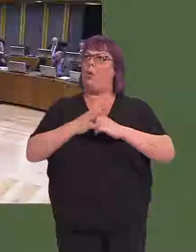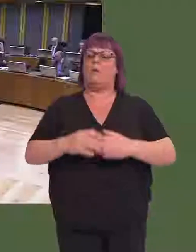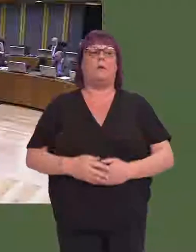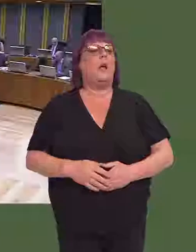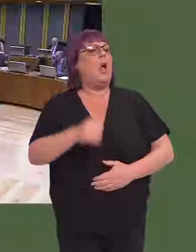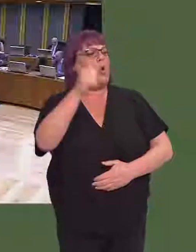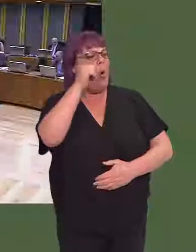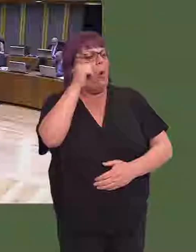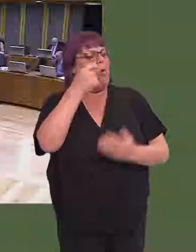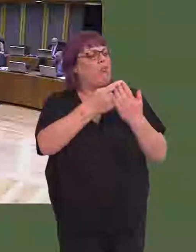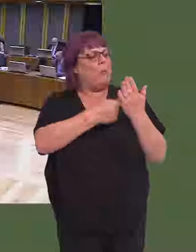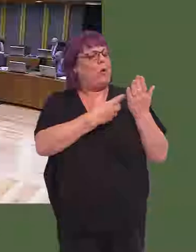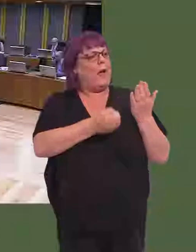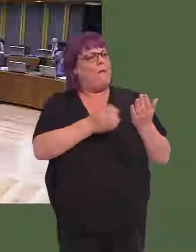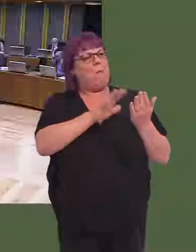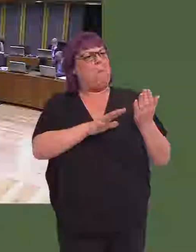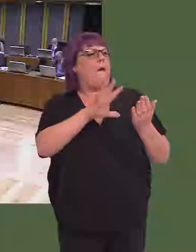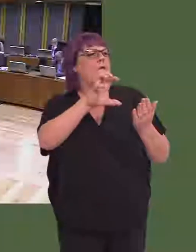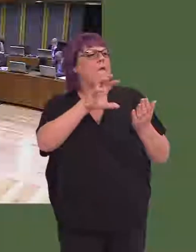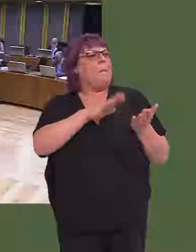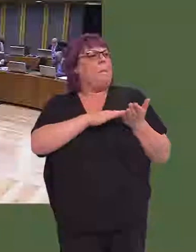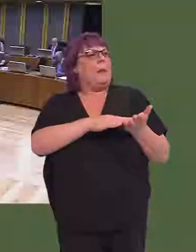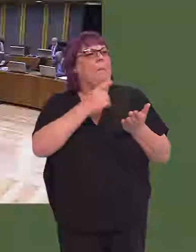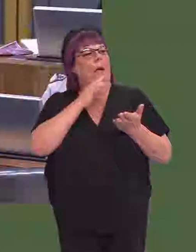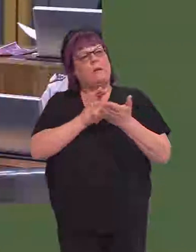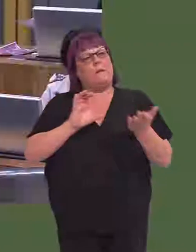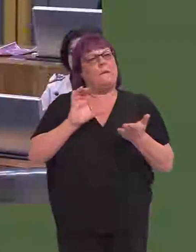It does call for around £50 million to be spent on Merthyr's industrial past to